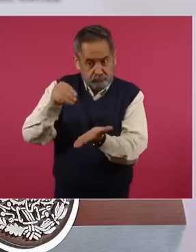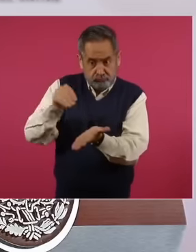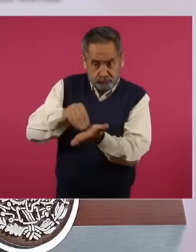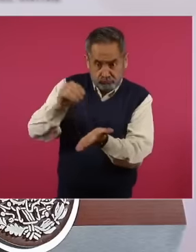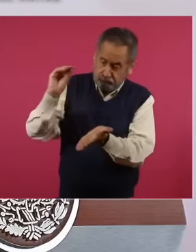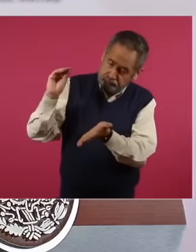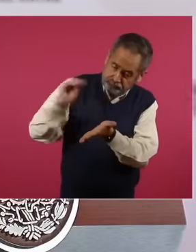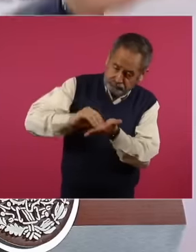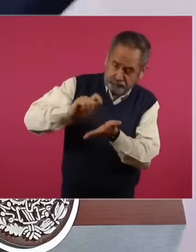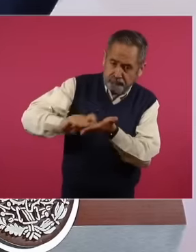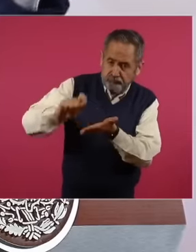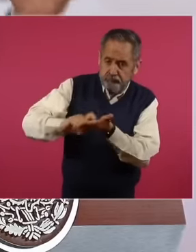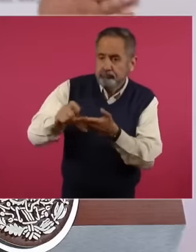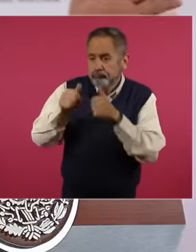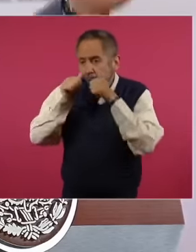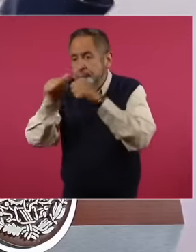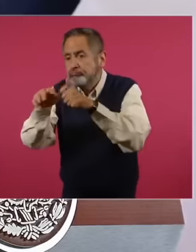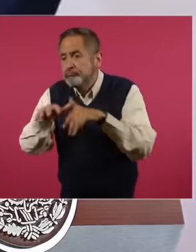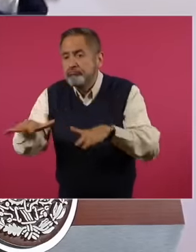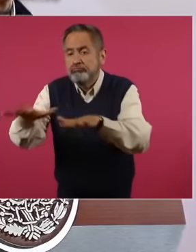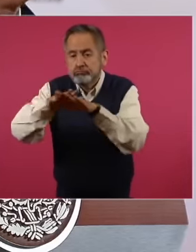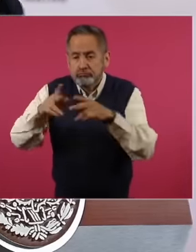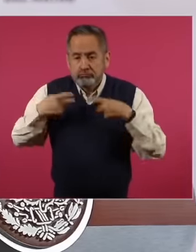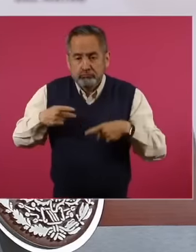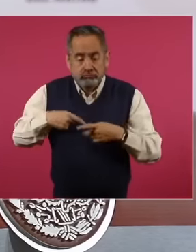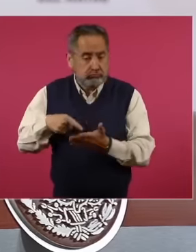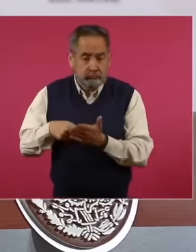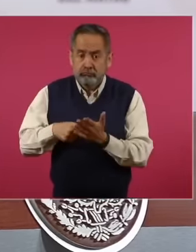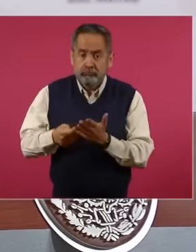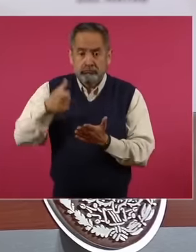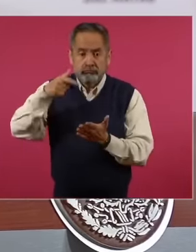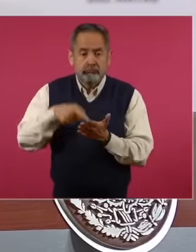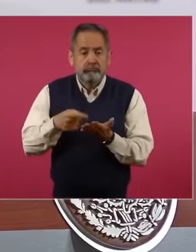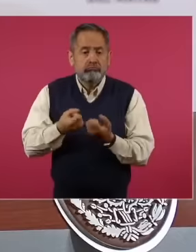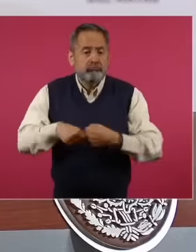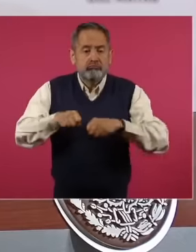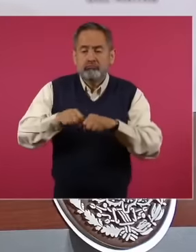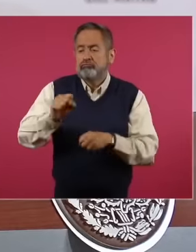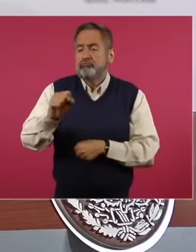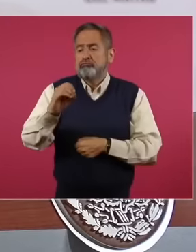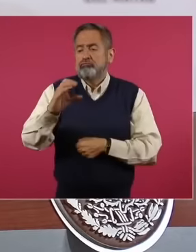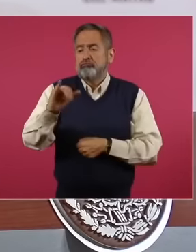and in the